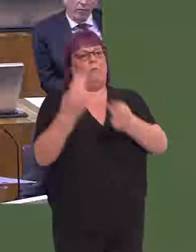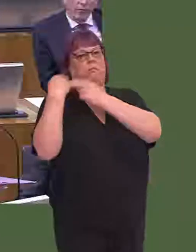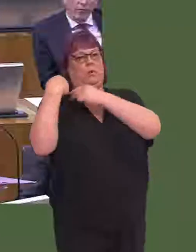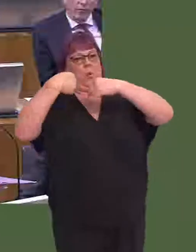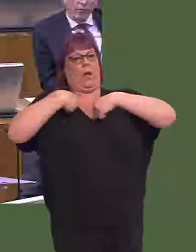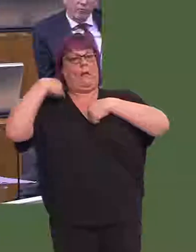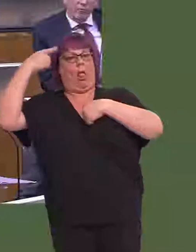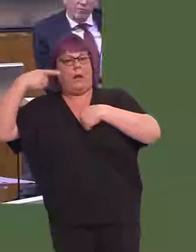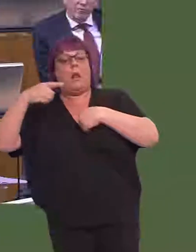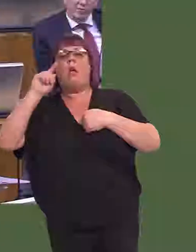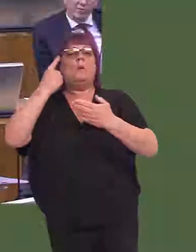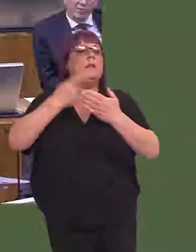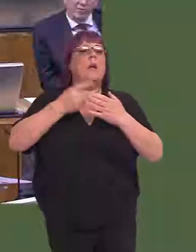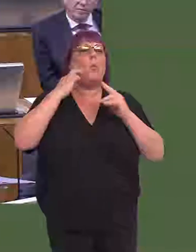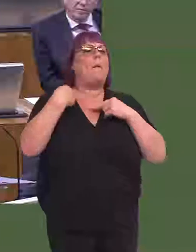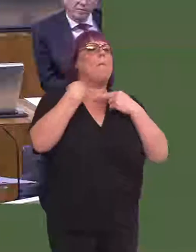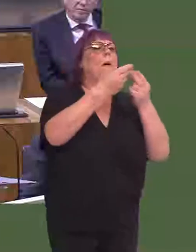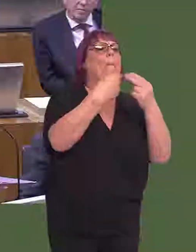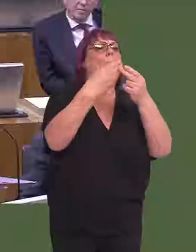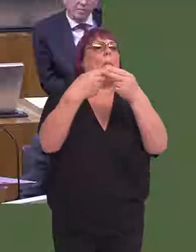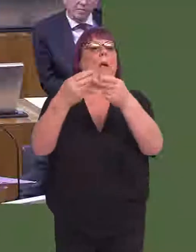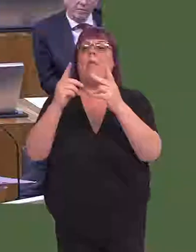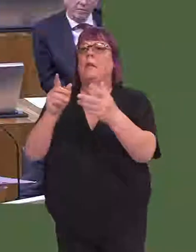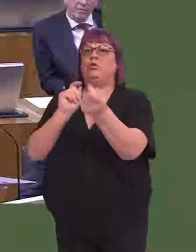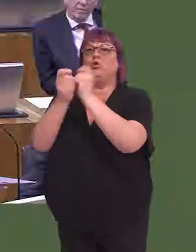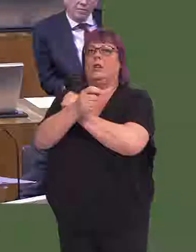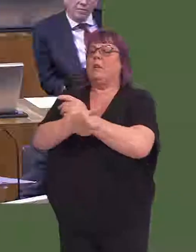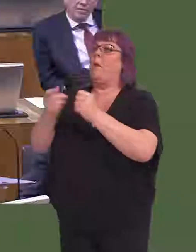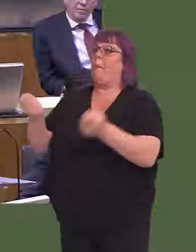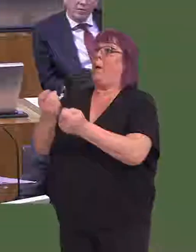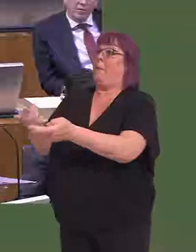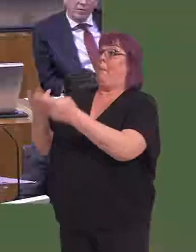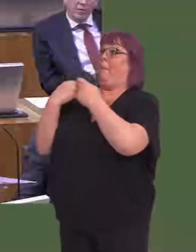We will determine when and if they come to the devolved administrations.' That has changed; those powers will come to us.